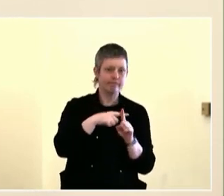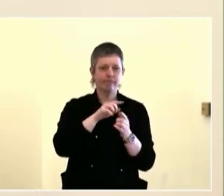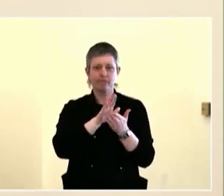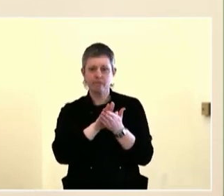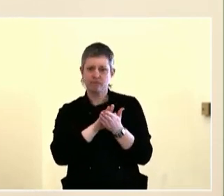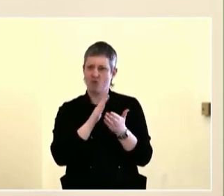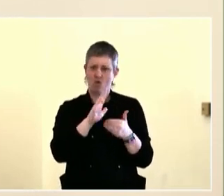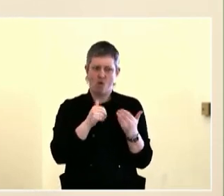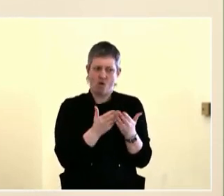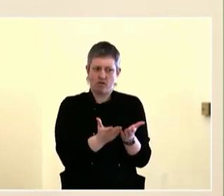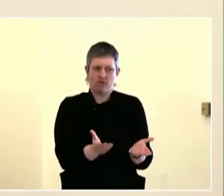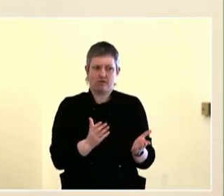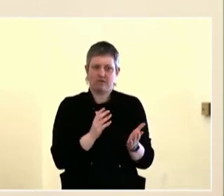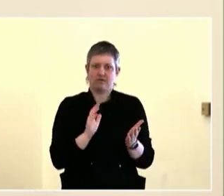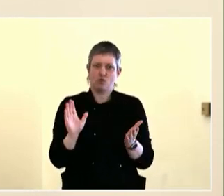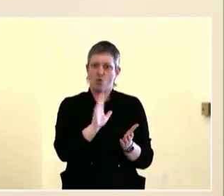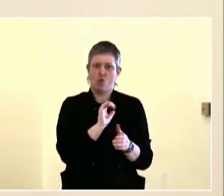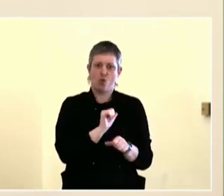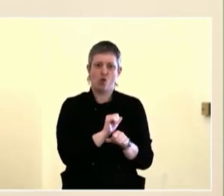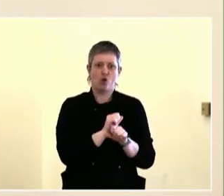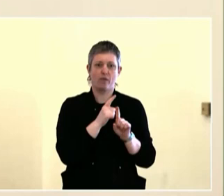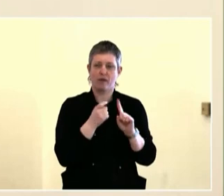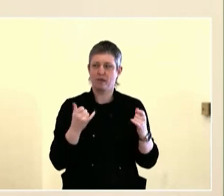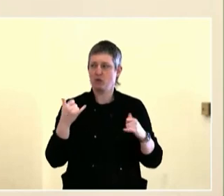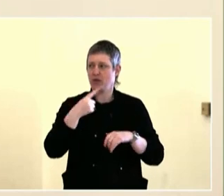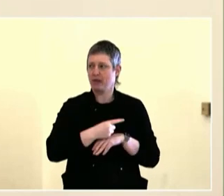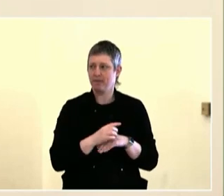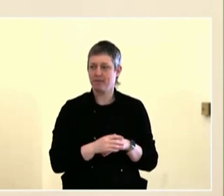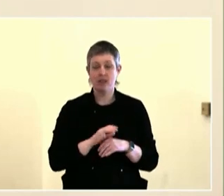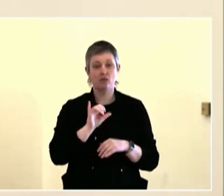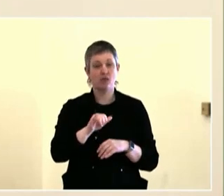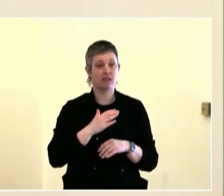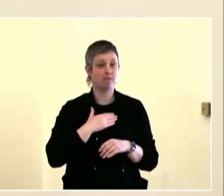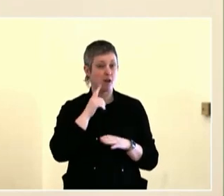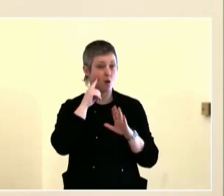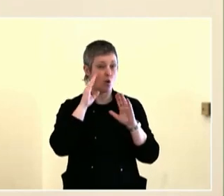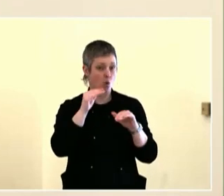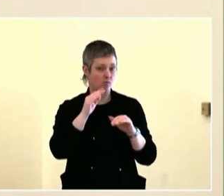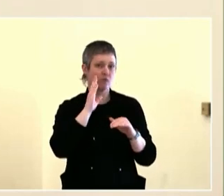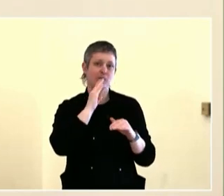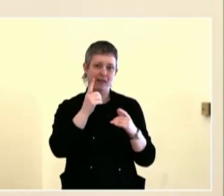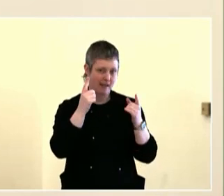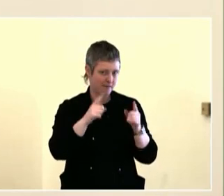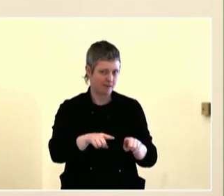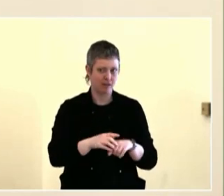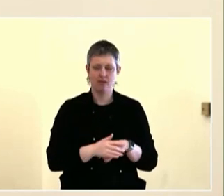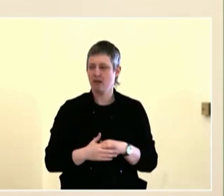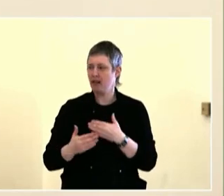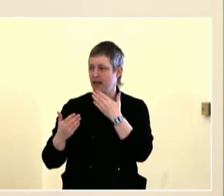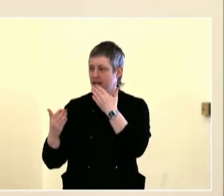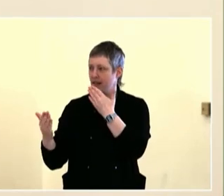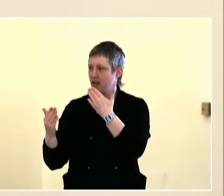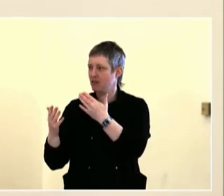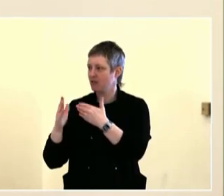And using -- and being able to count on various institutions